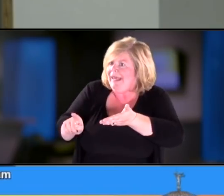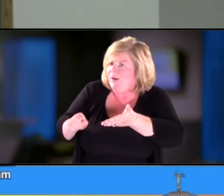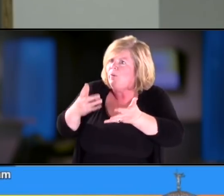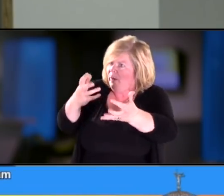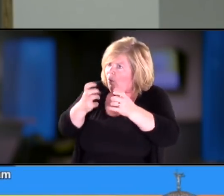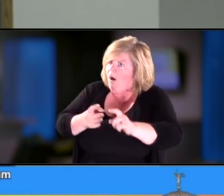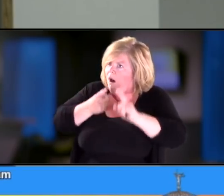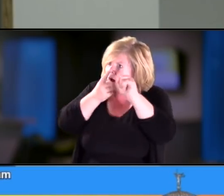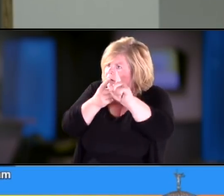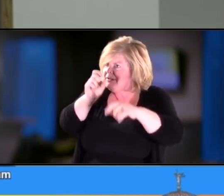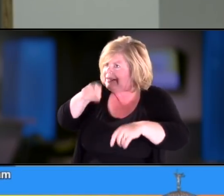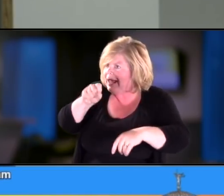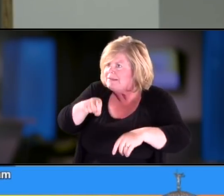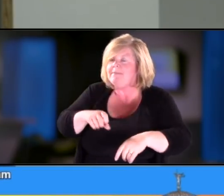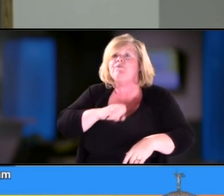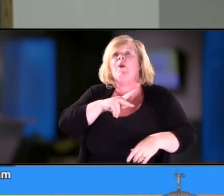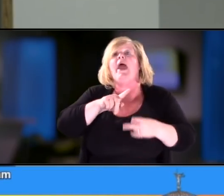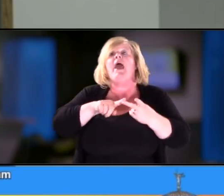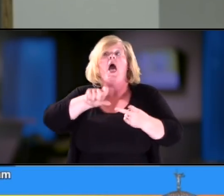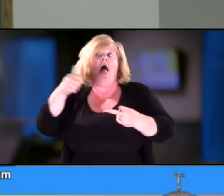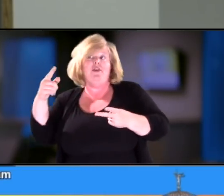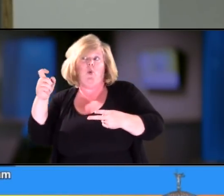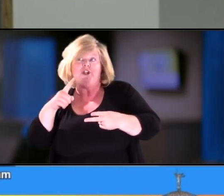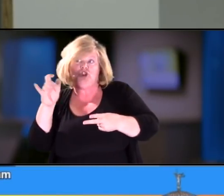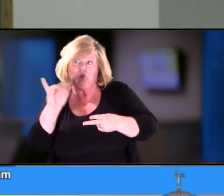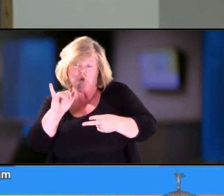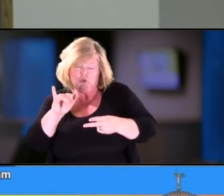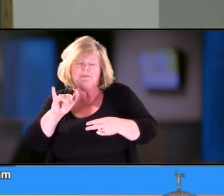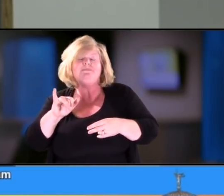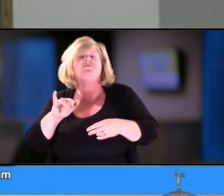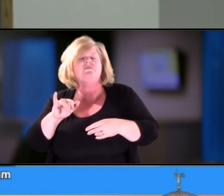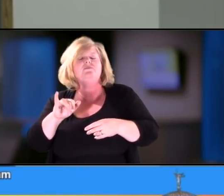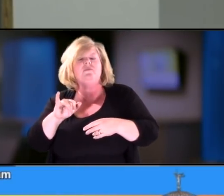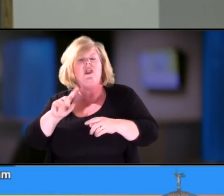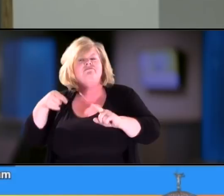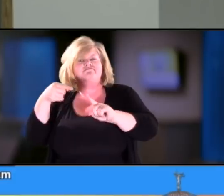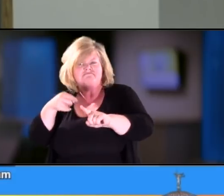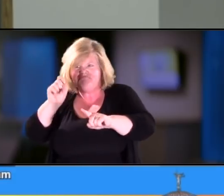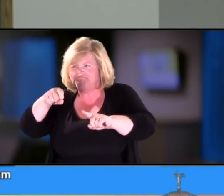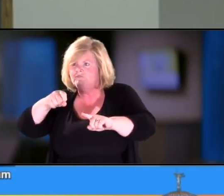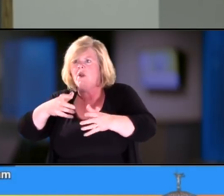Going back to your other questions, yes, there's tremendous technological